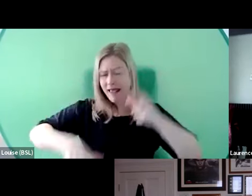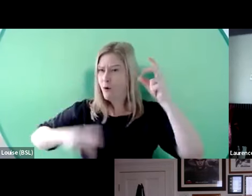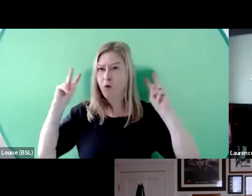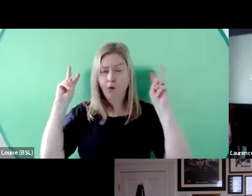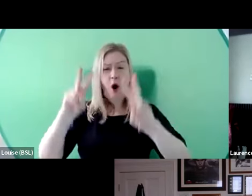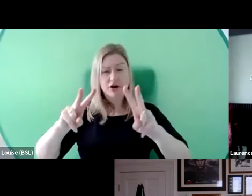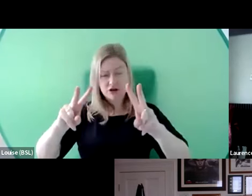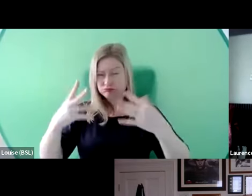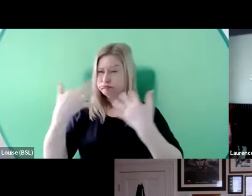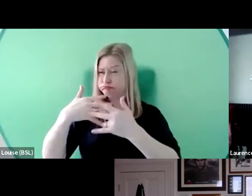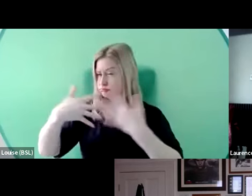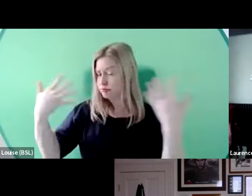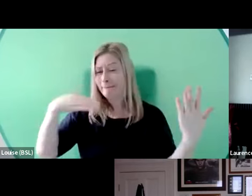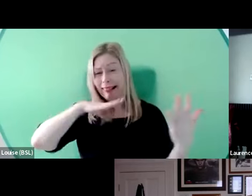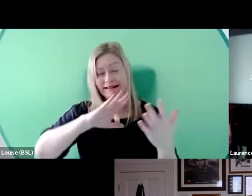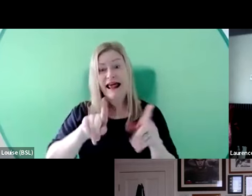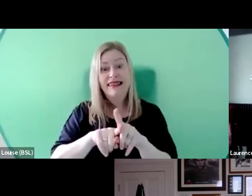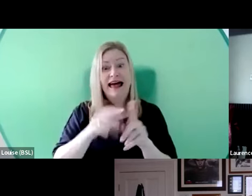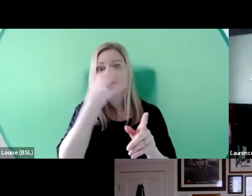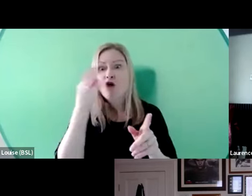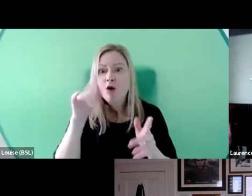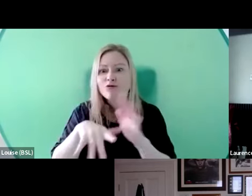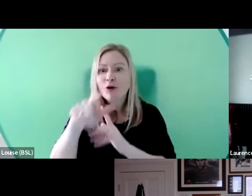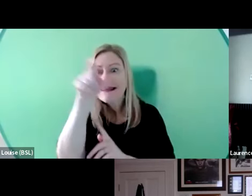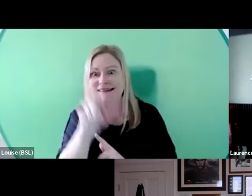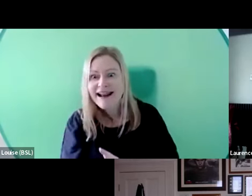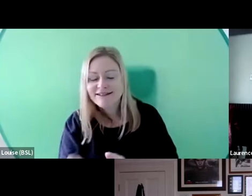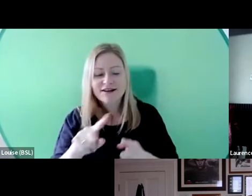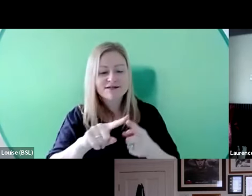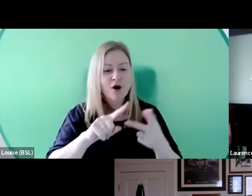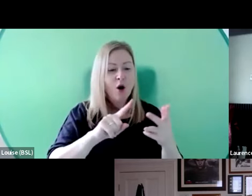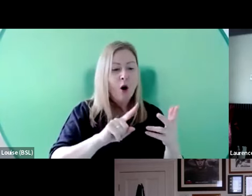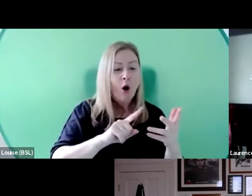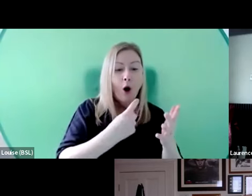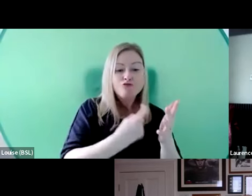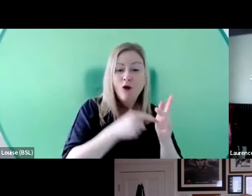So when you've got Rose on EastEnders or when you've got Liz Carr on Silent Witness, the